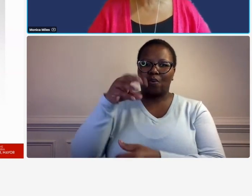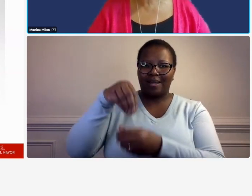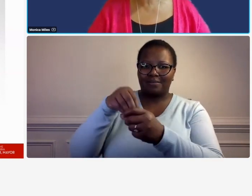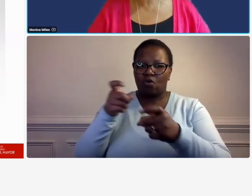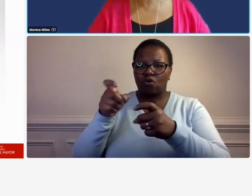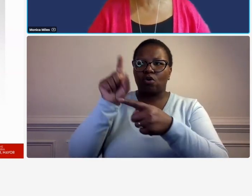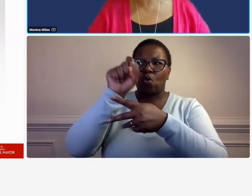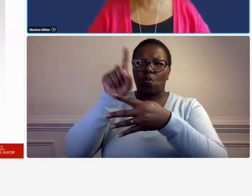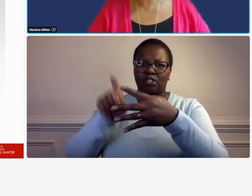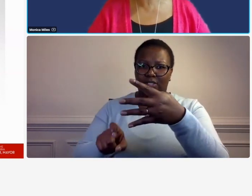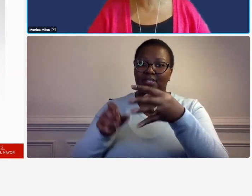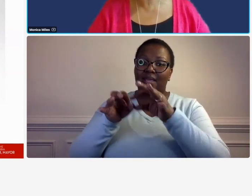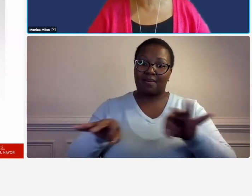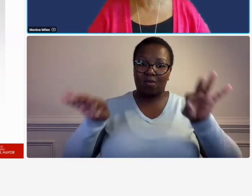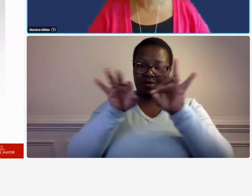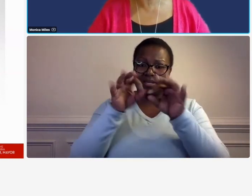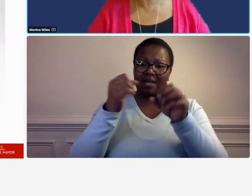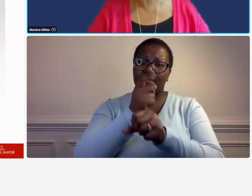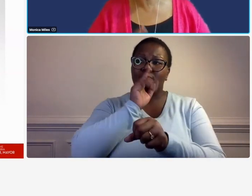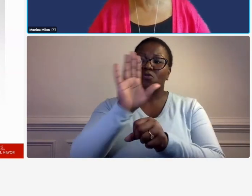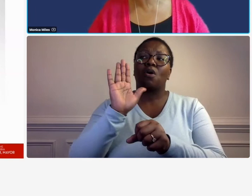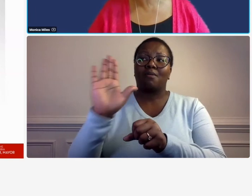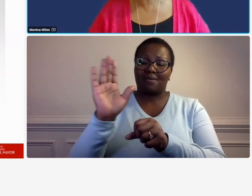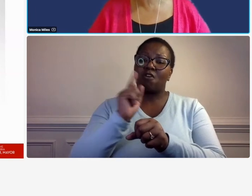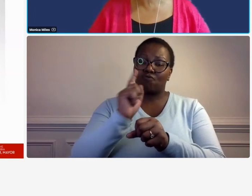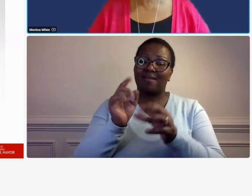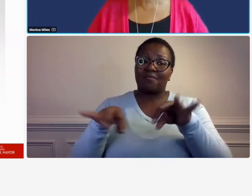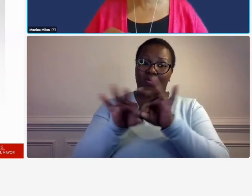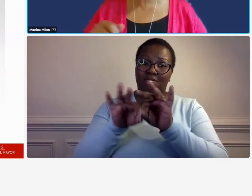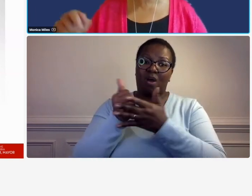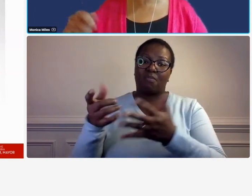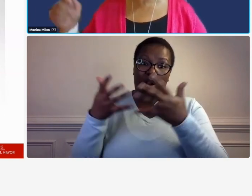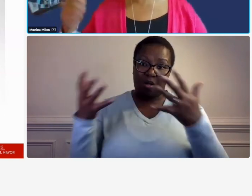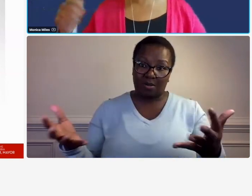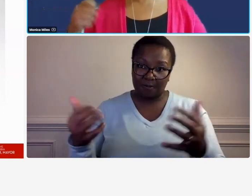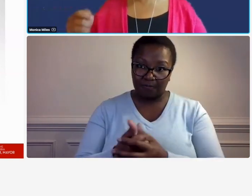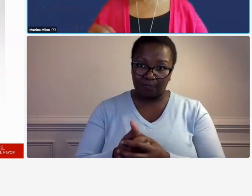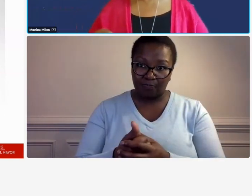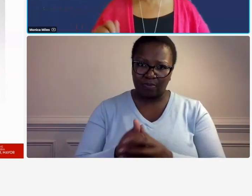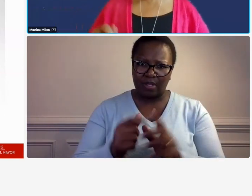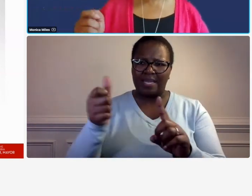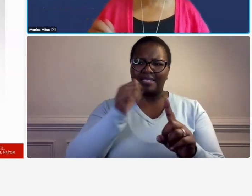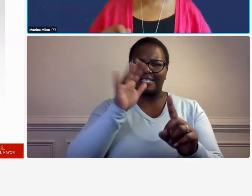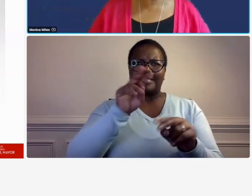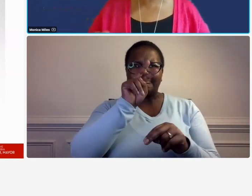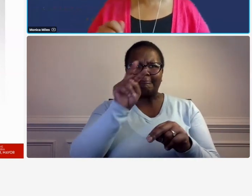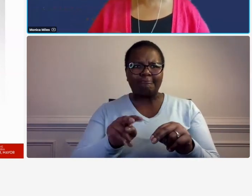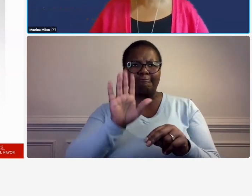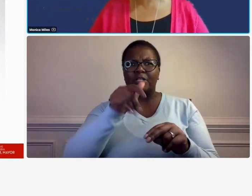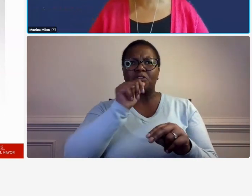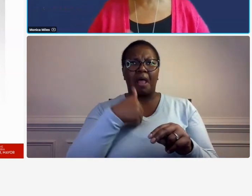make sure you take the time to fill it out it's worthwhile and also when you fill it out if you keep having no's on there you don't have this you don't have this you don't have this